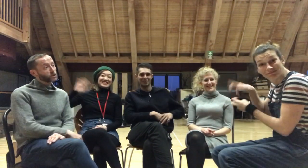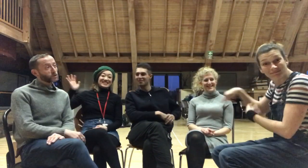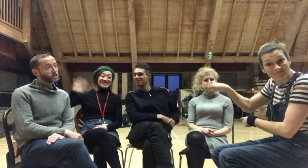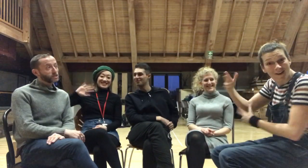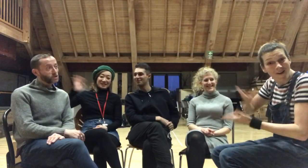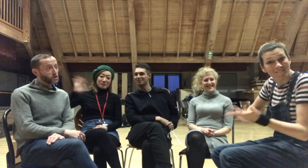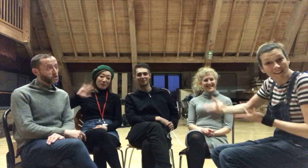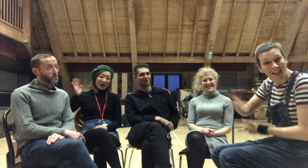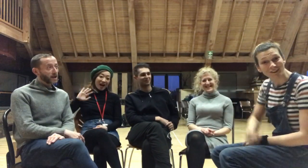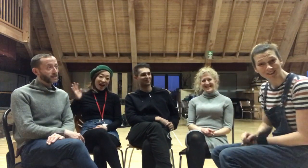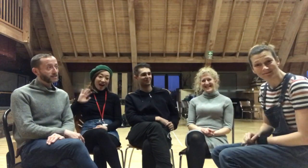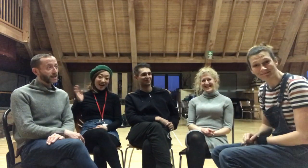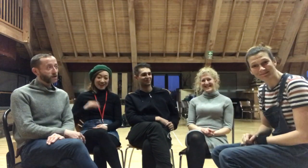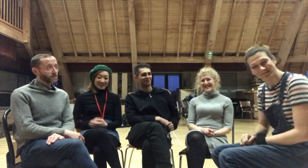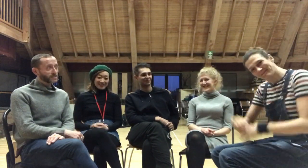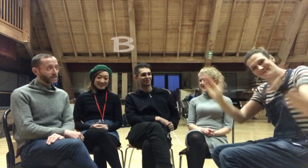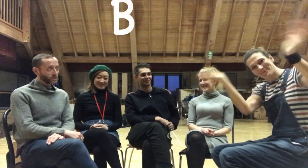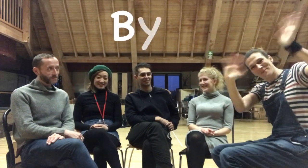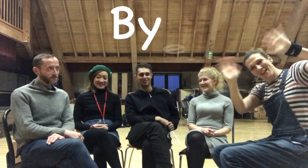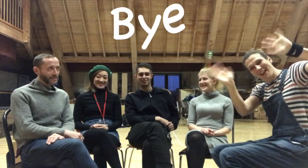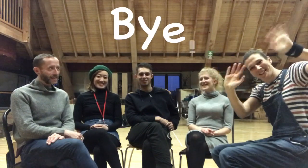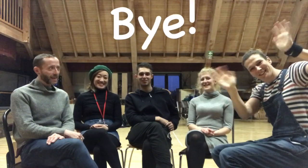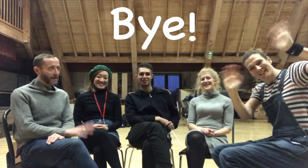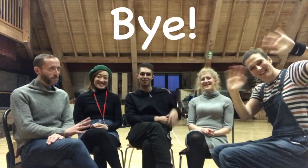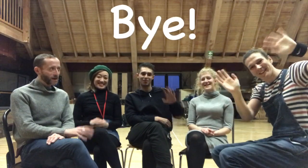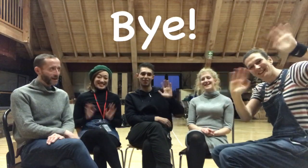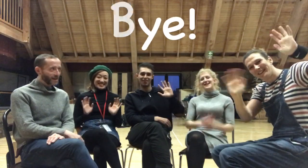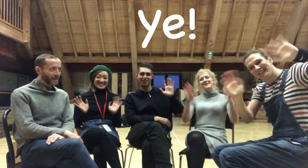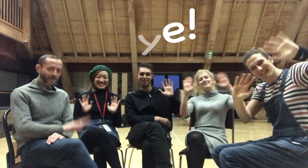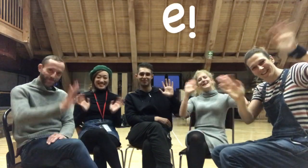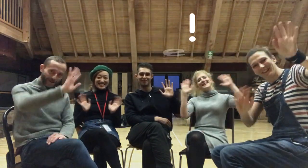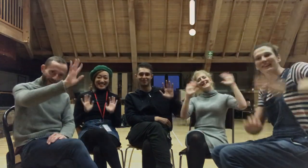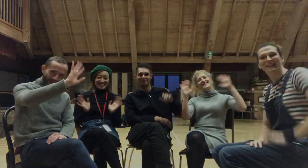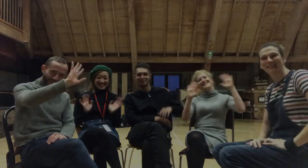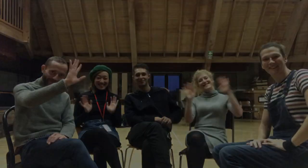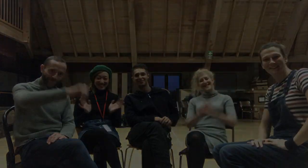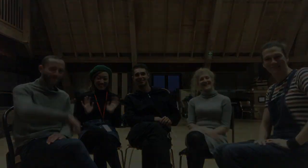I hope you guys have enjoyed watching our conversation too. Take care!